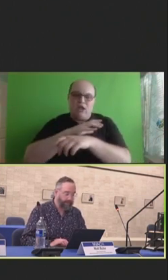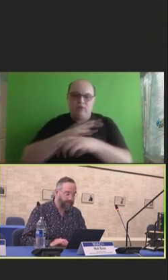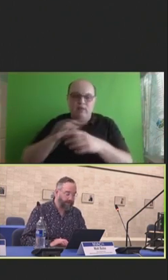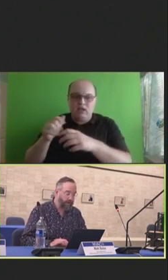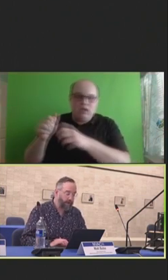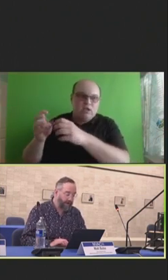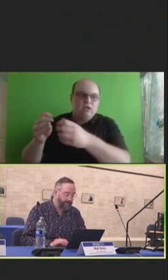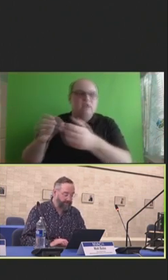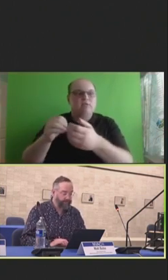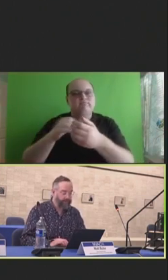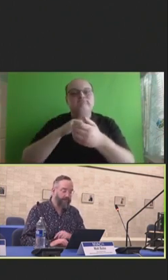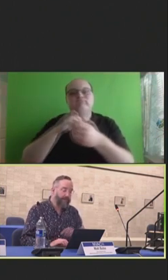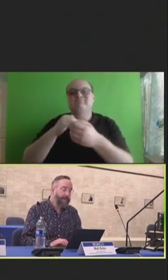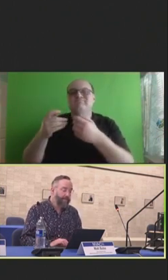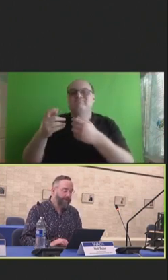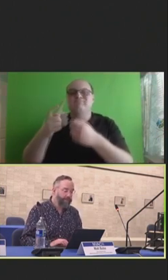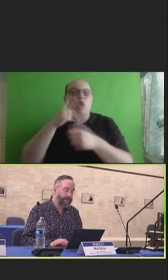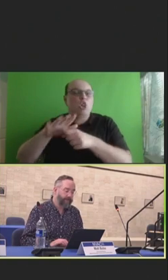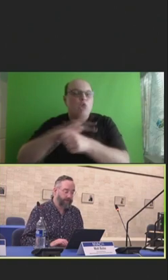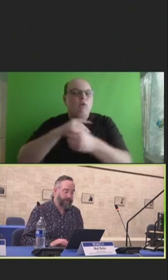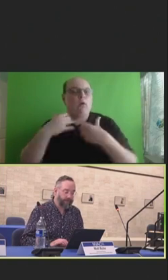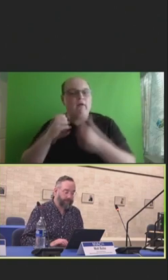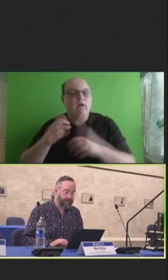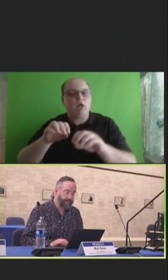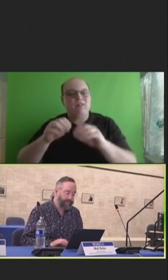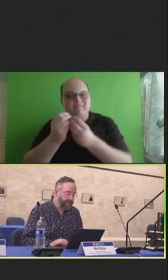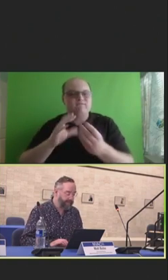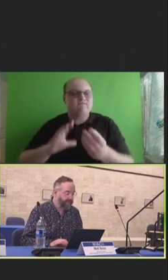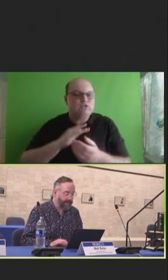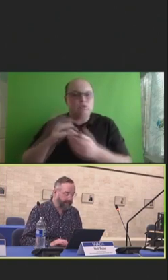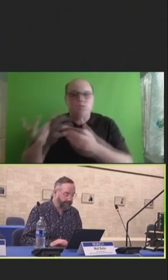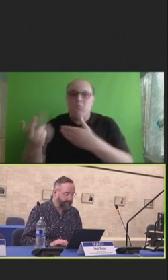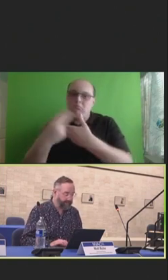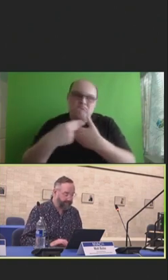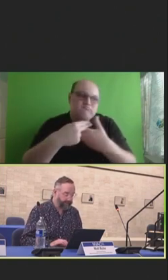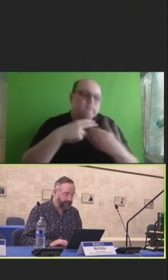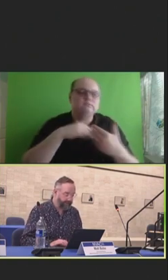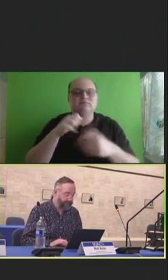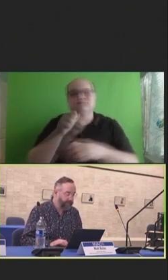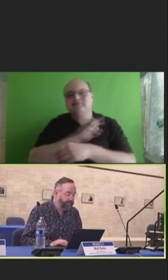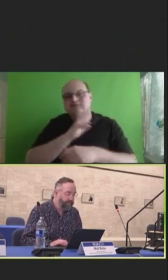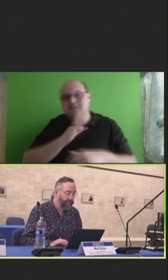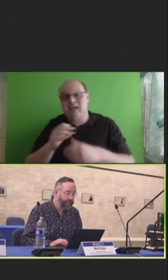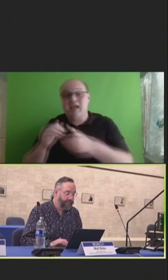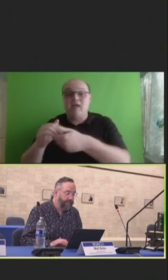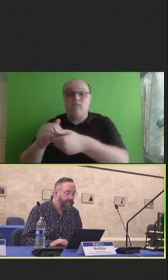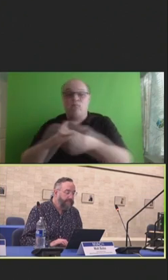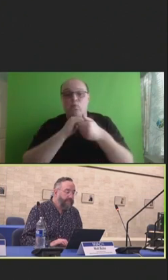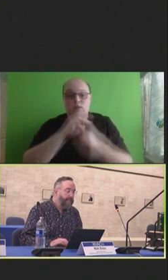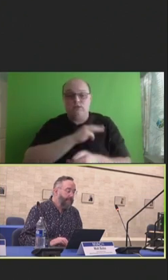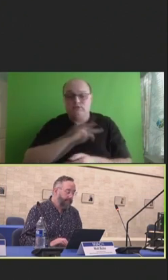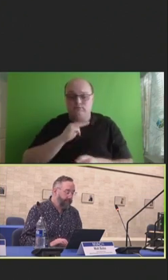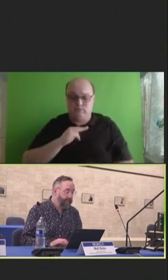local health officials, programmatic local health department staff and immunization coalition members.